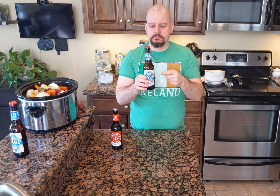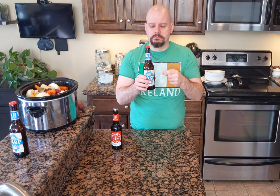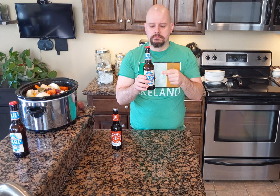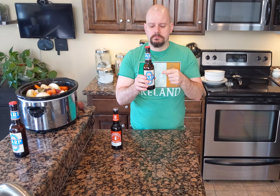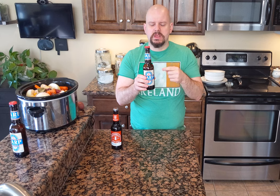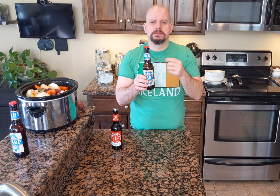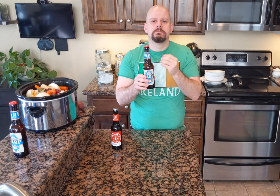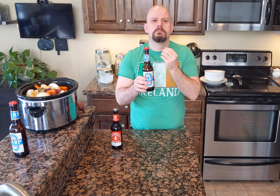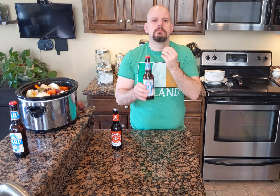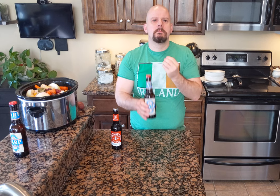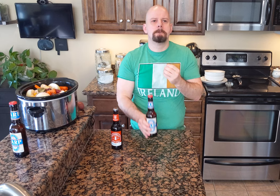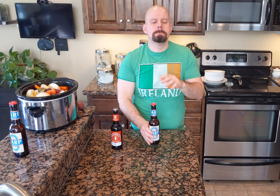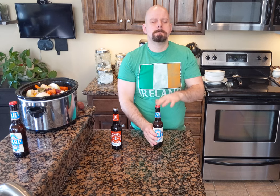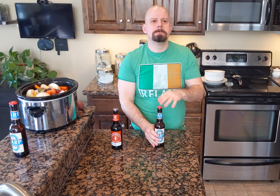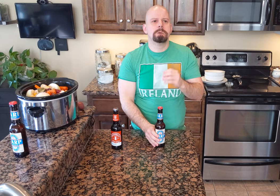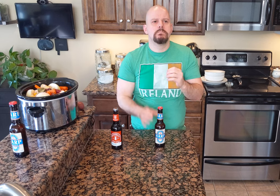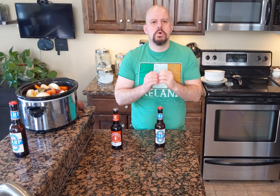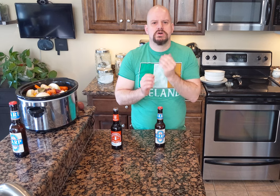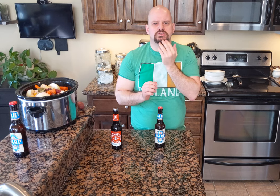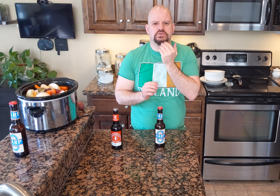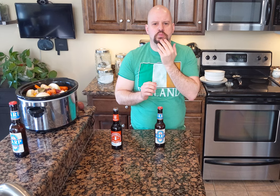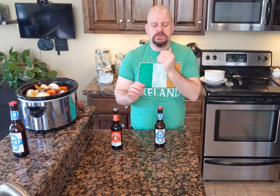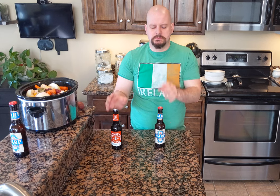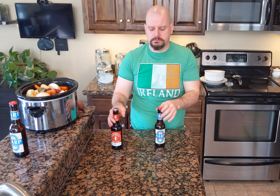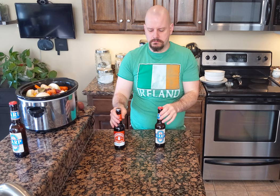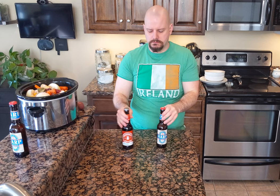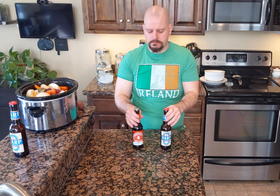That is more sweet.